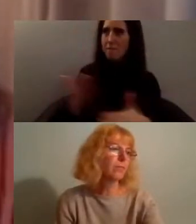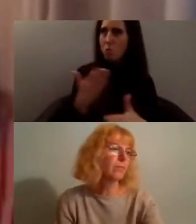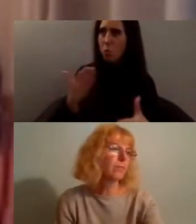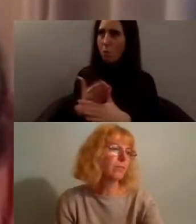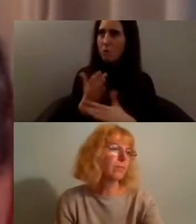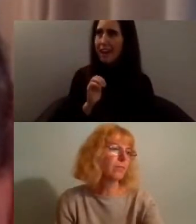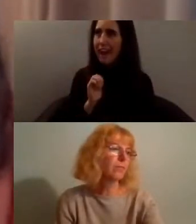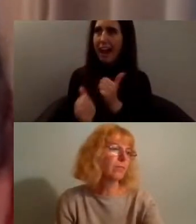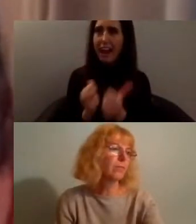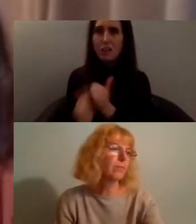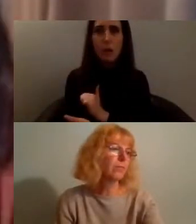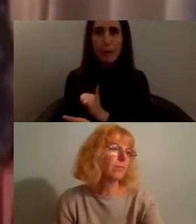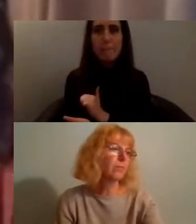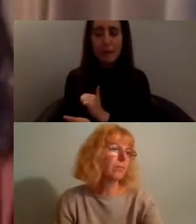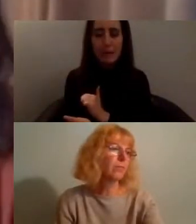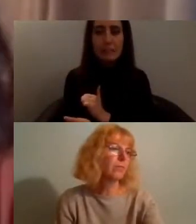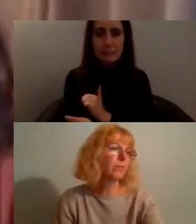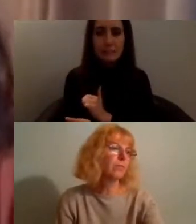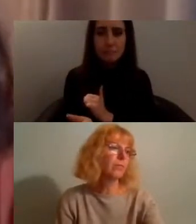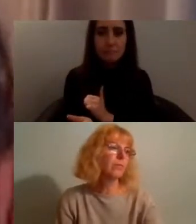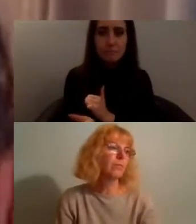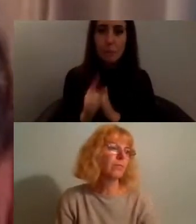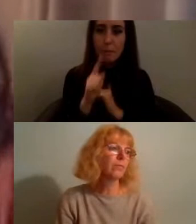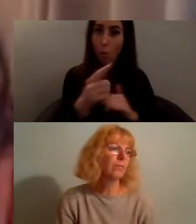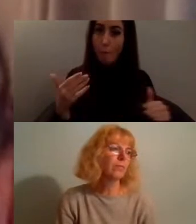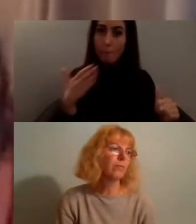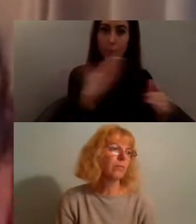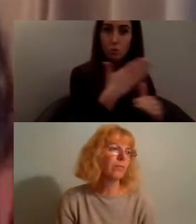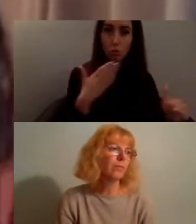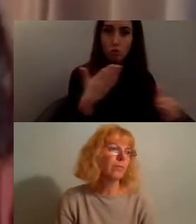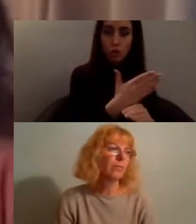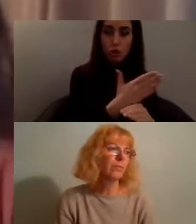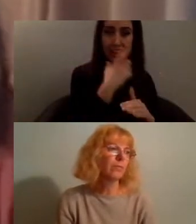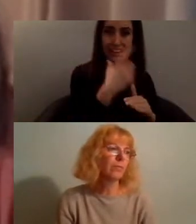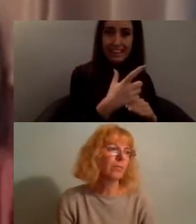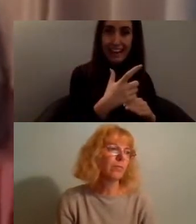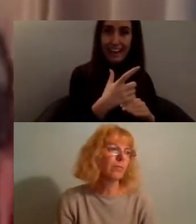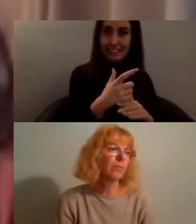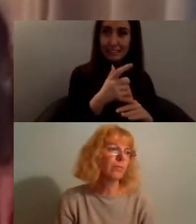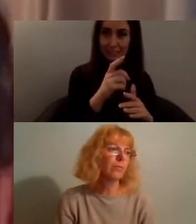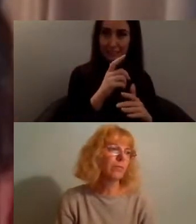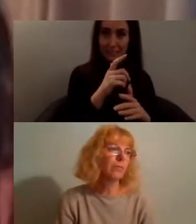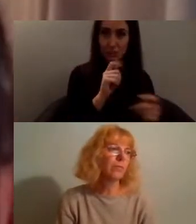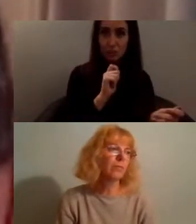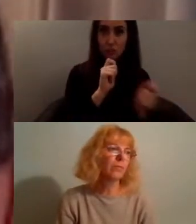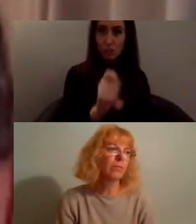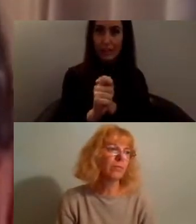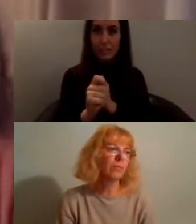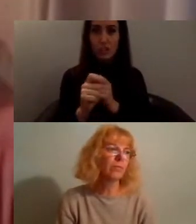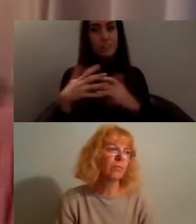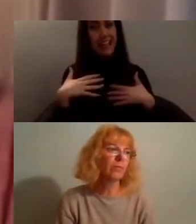of productivity that can lead to some really unhealthy ways of existing in the world but of